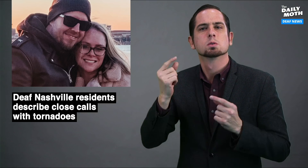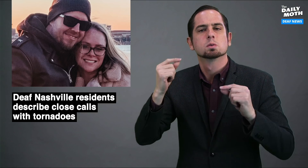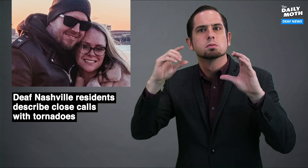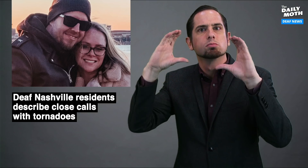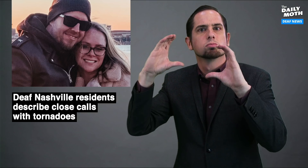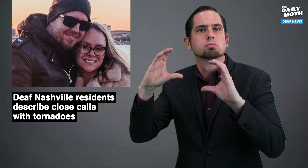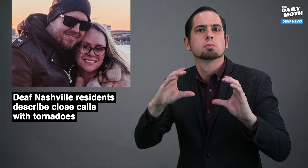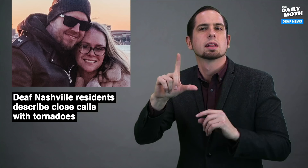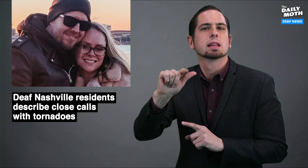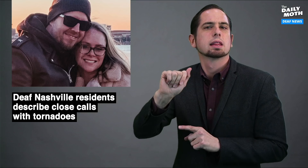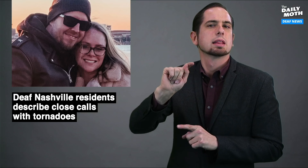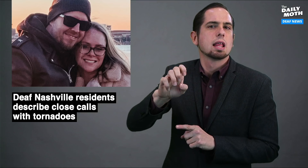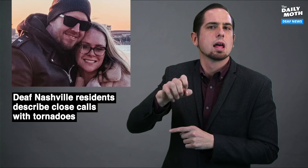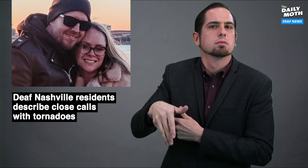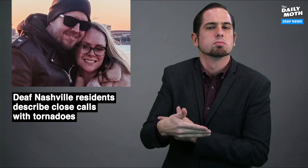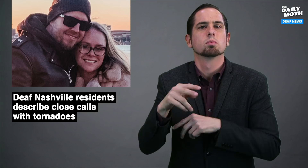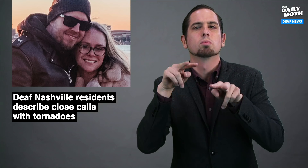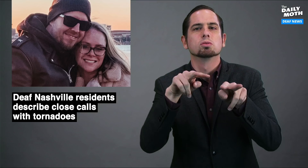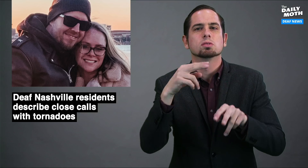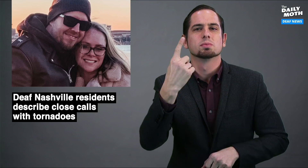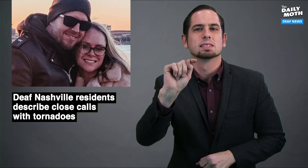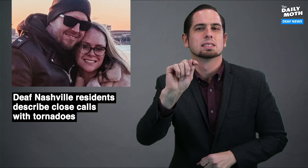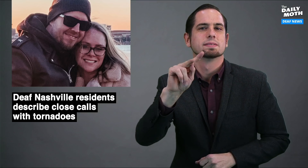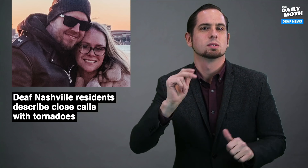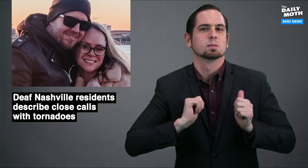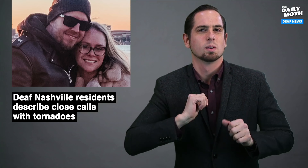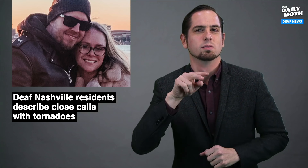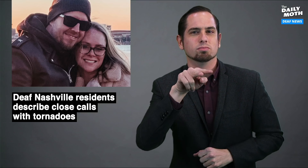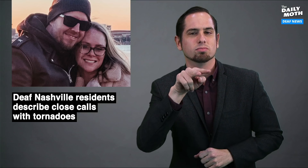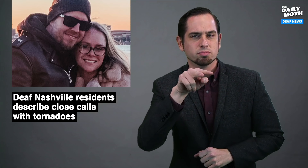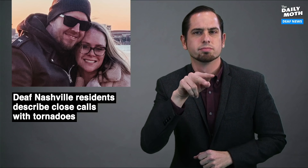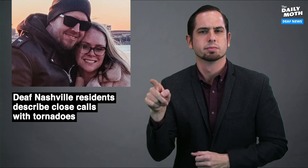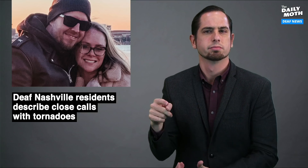She stayed up late to watch a television show and